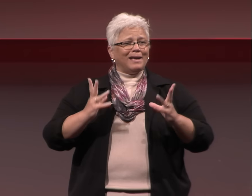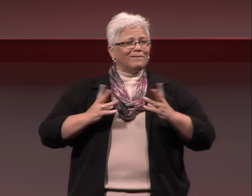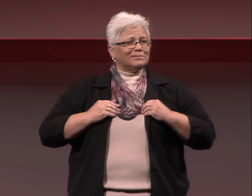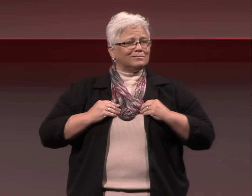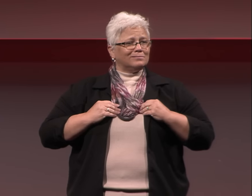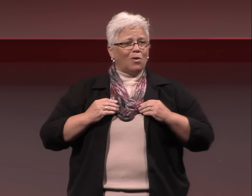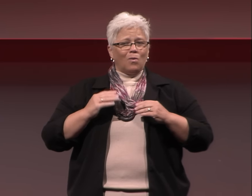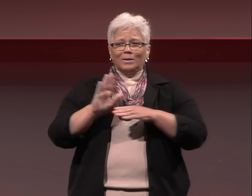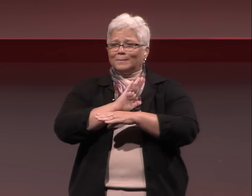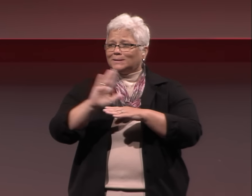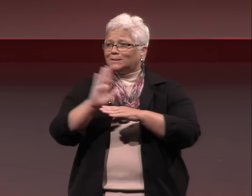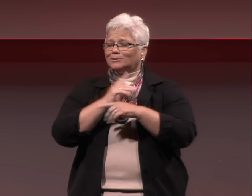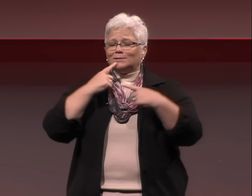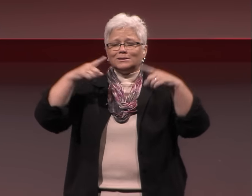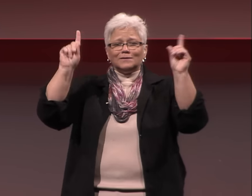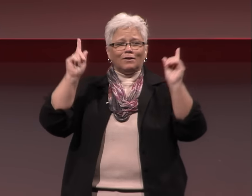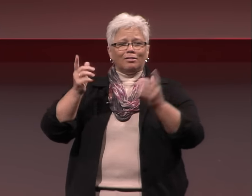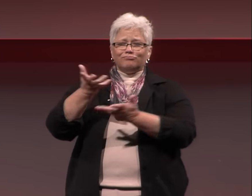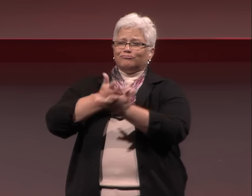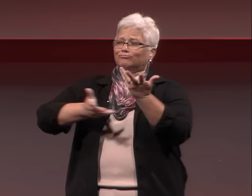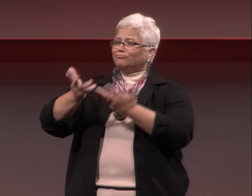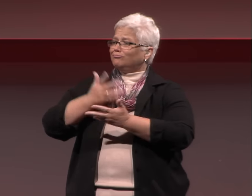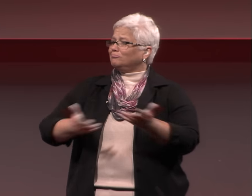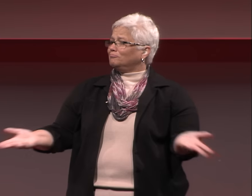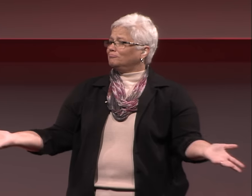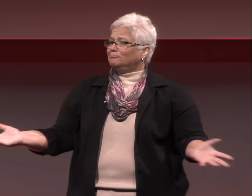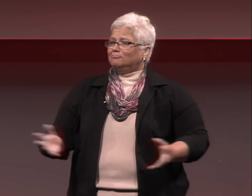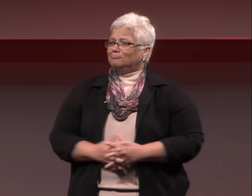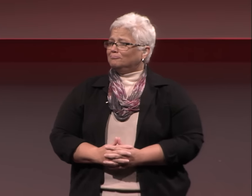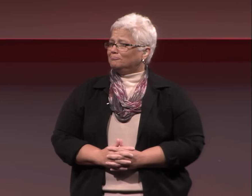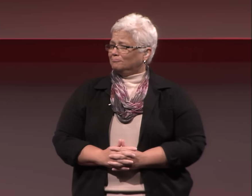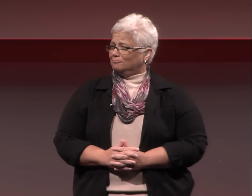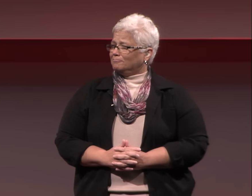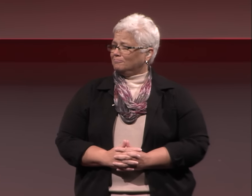No barriers - Deaf people were fully included and successful.